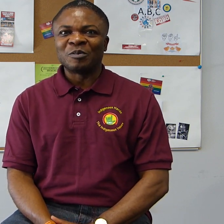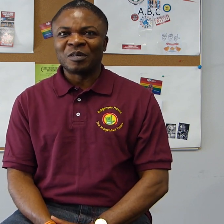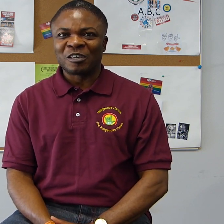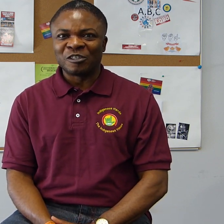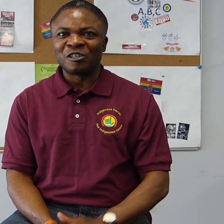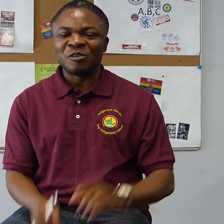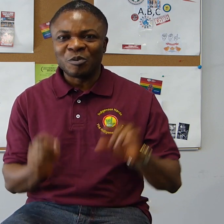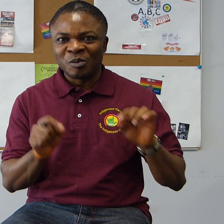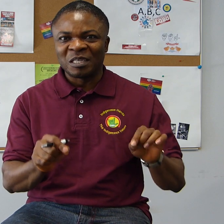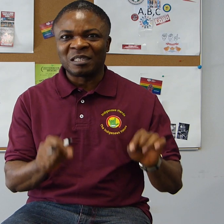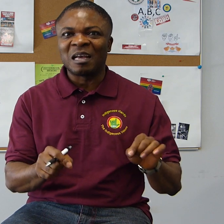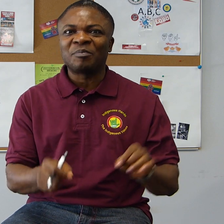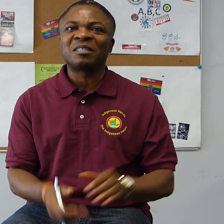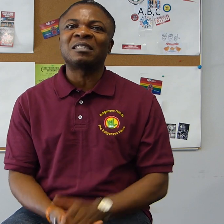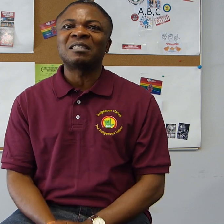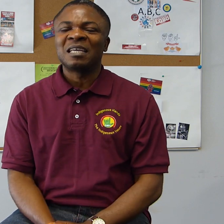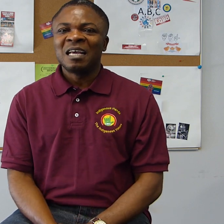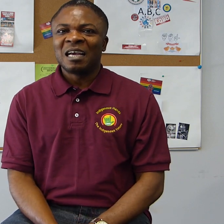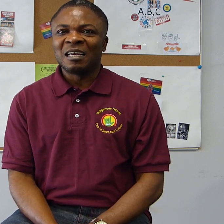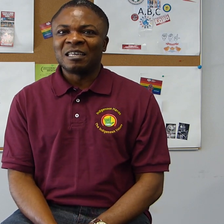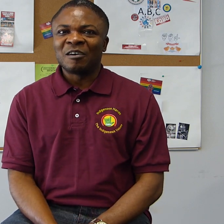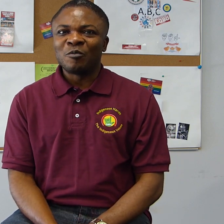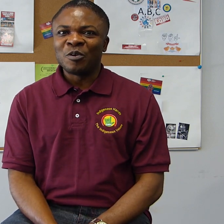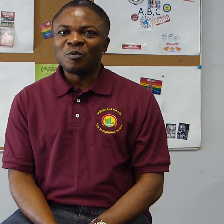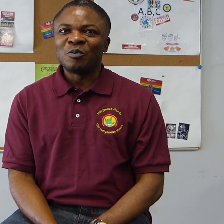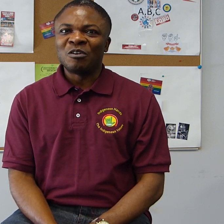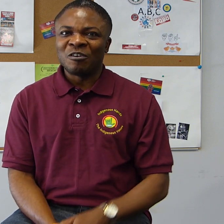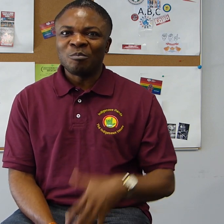going to continue this episode, and we will learn